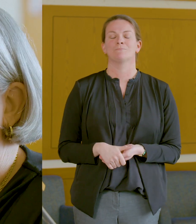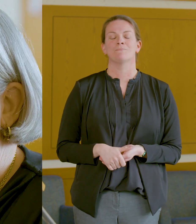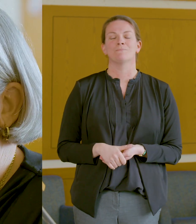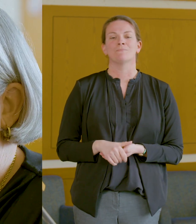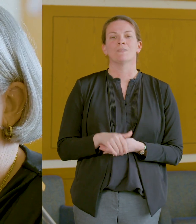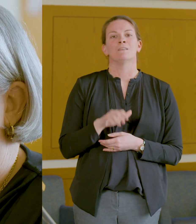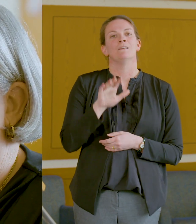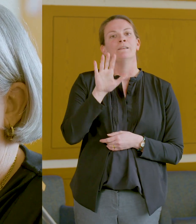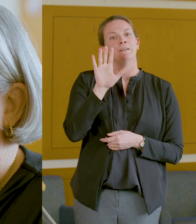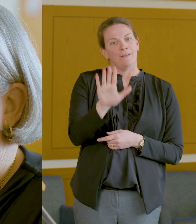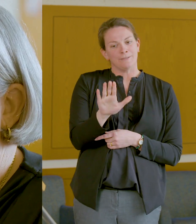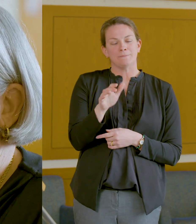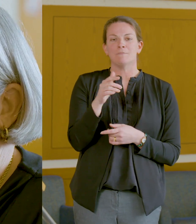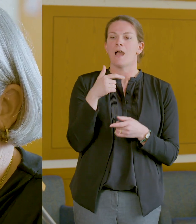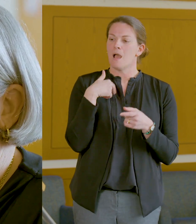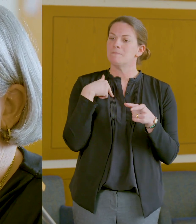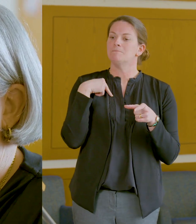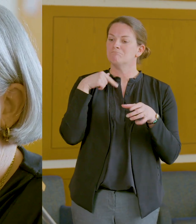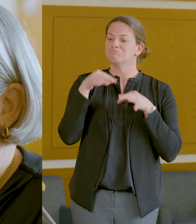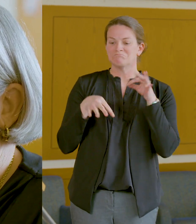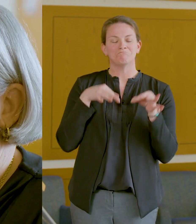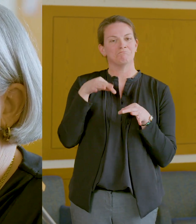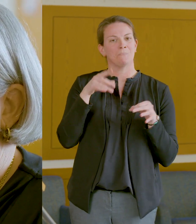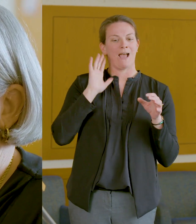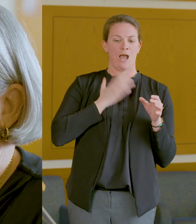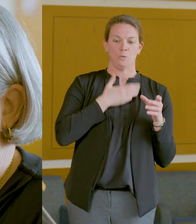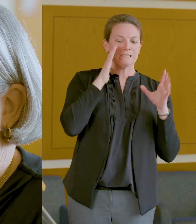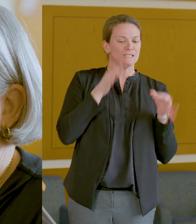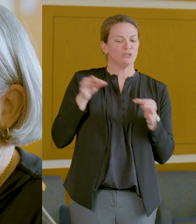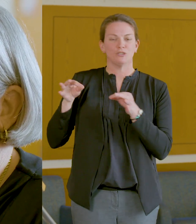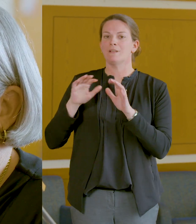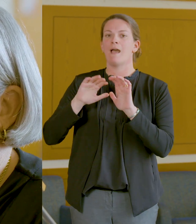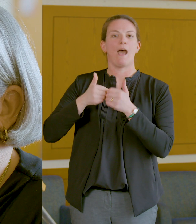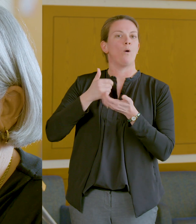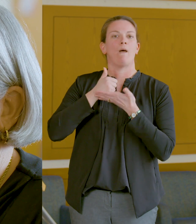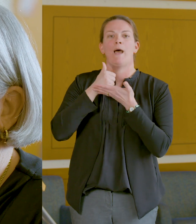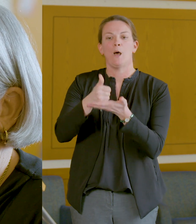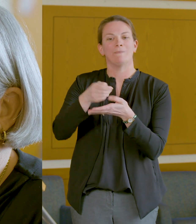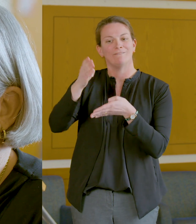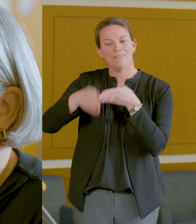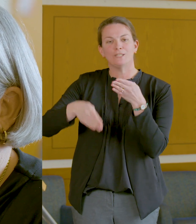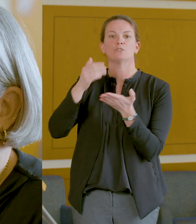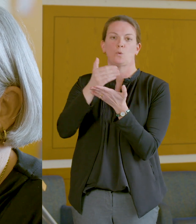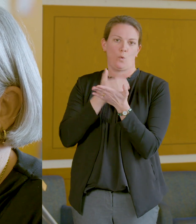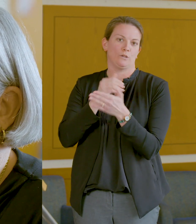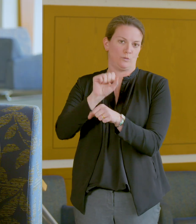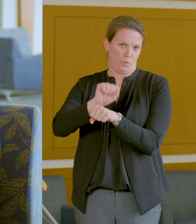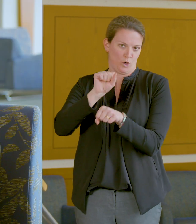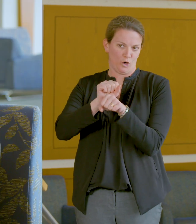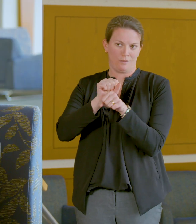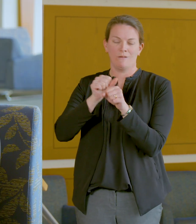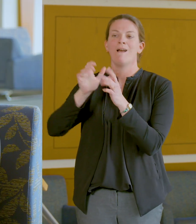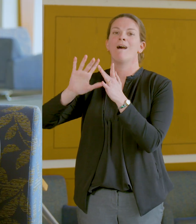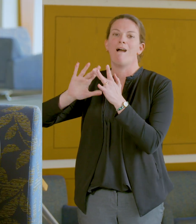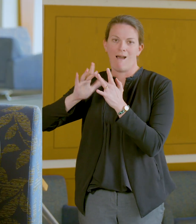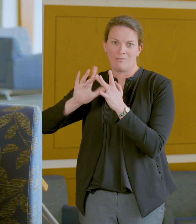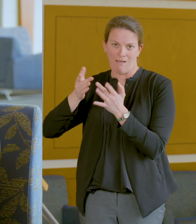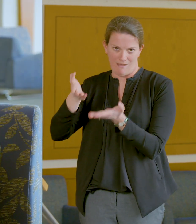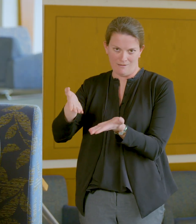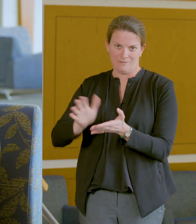With that in mind, let me tell you what actions we’ve taken to ease the burden on your course work as we move into alternative